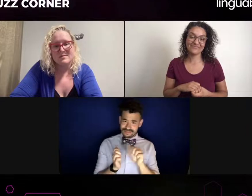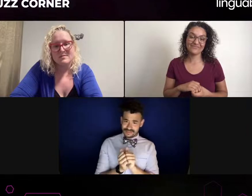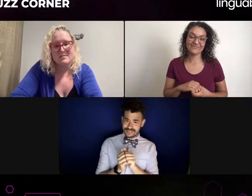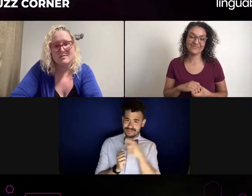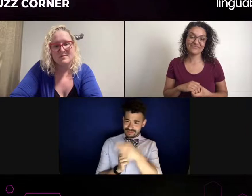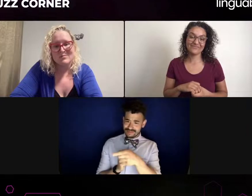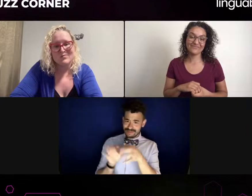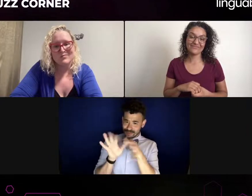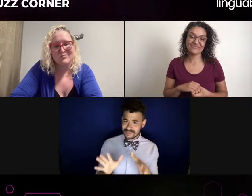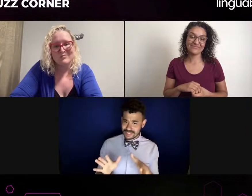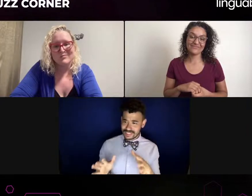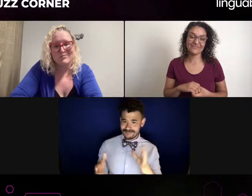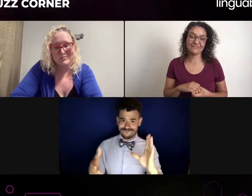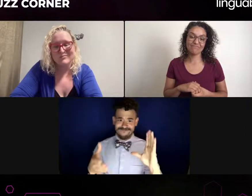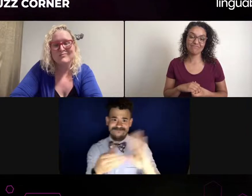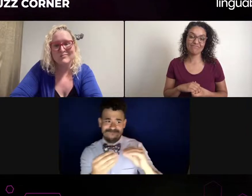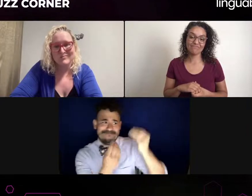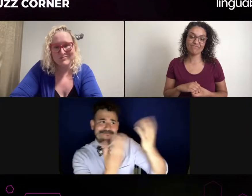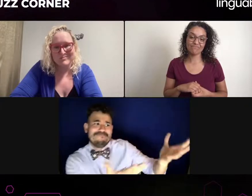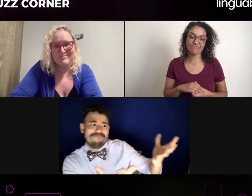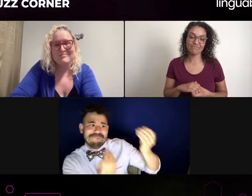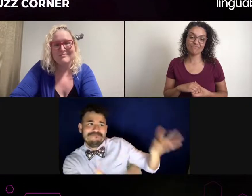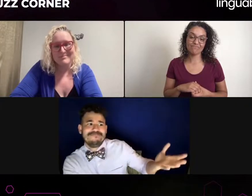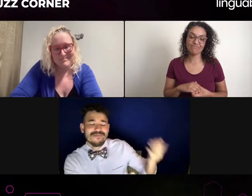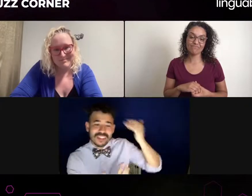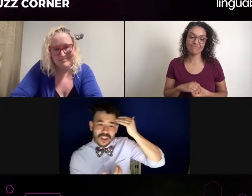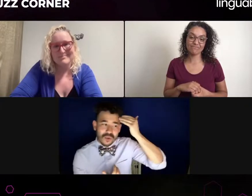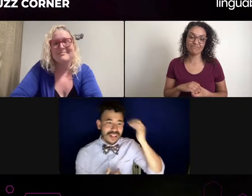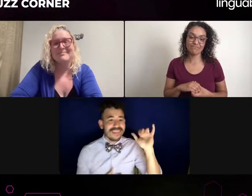what you were just discussing, you know, for example, having an audition and